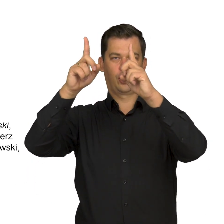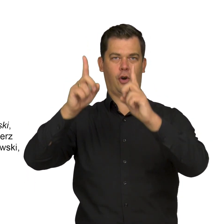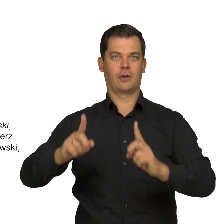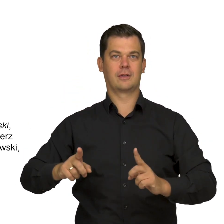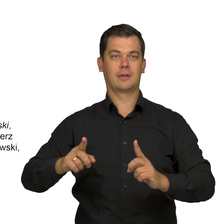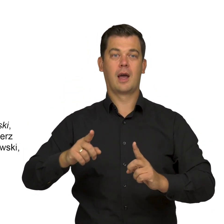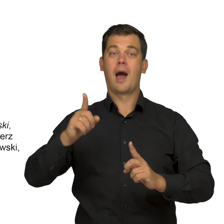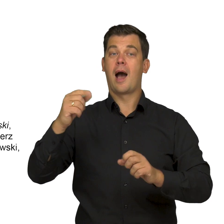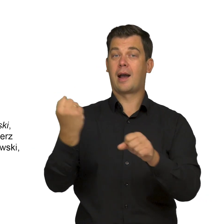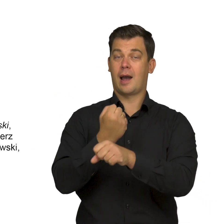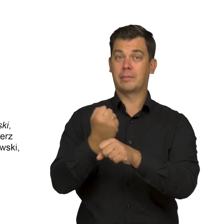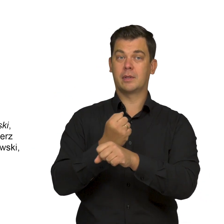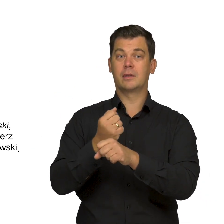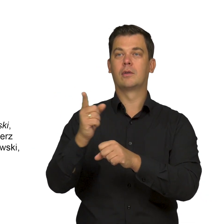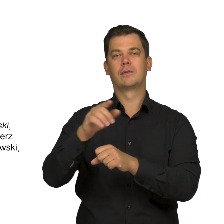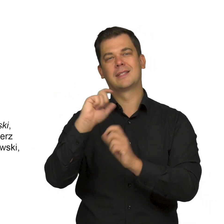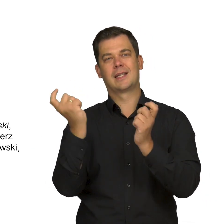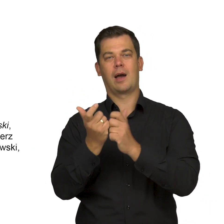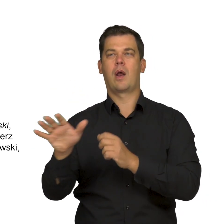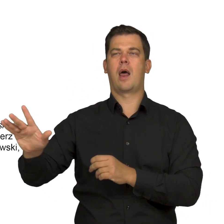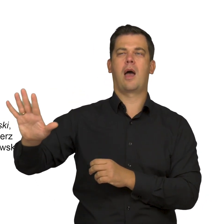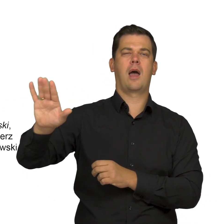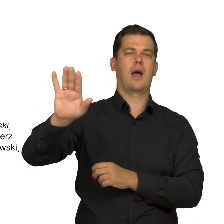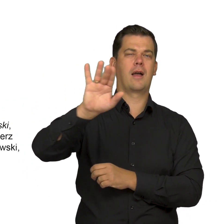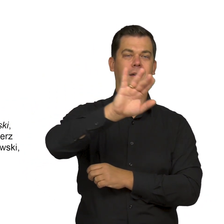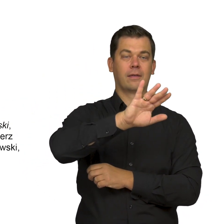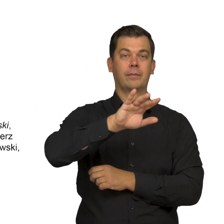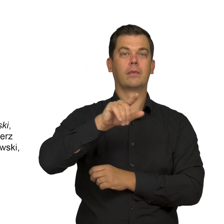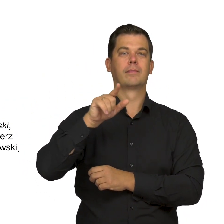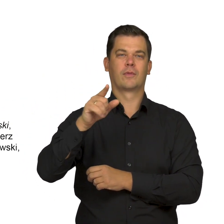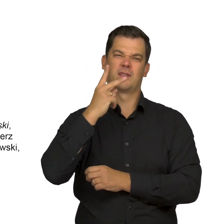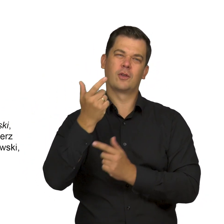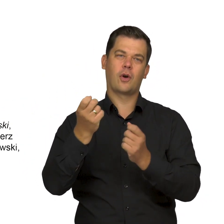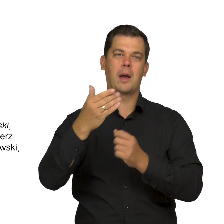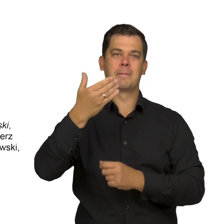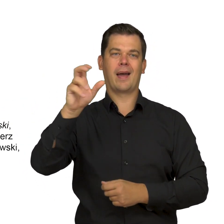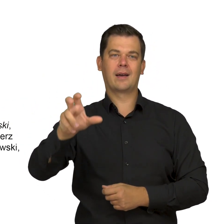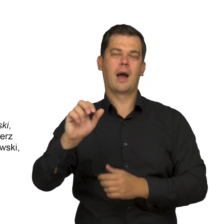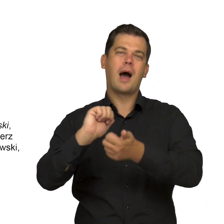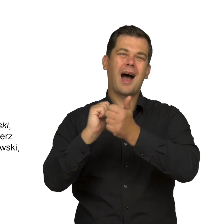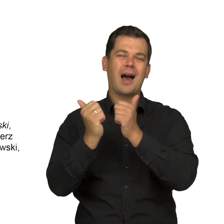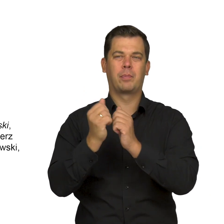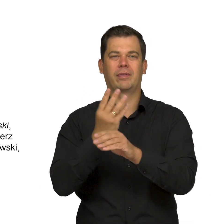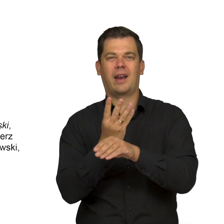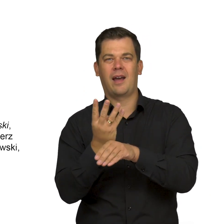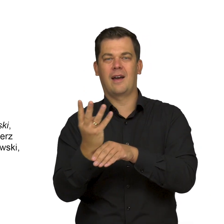The surface of the rock, which fills the entire left and central part of the composition, is overgrown with moss or short grass.